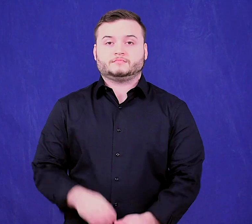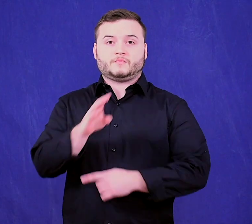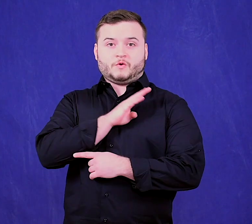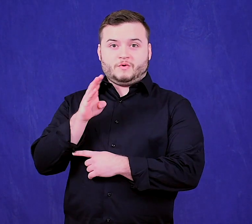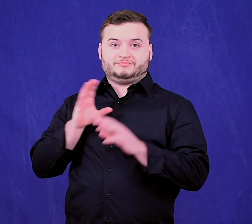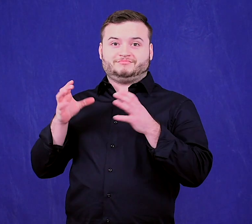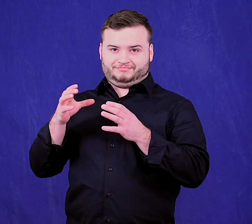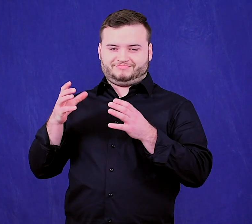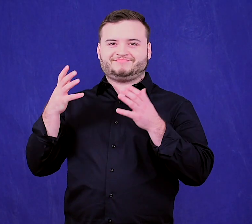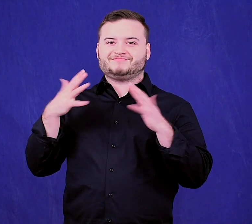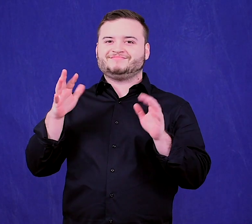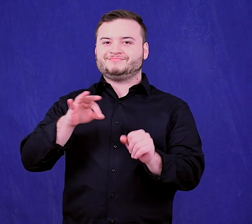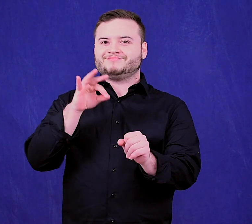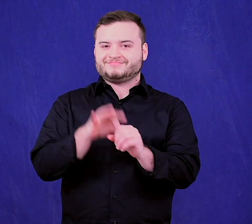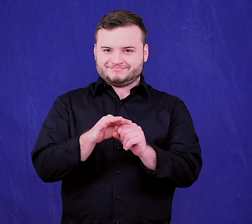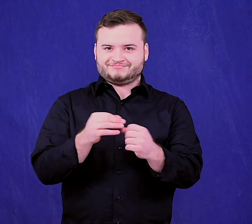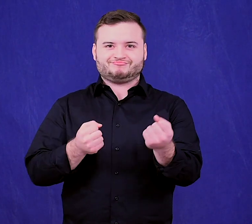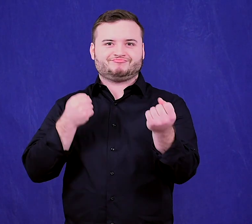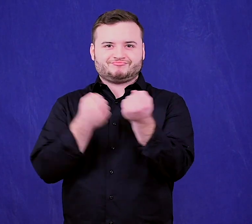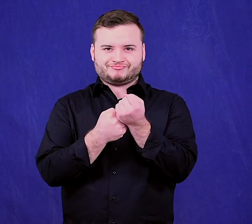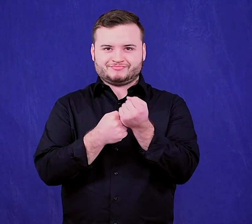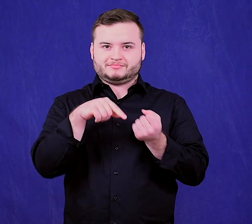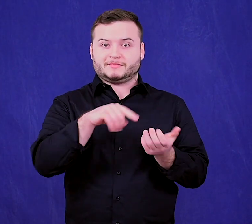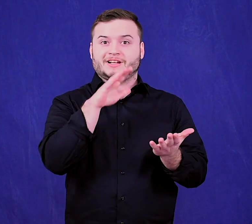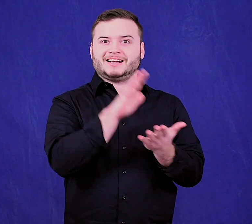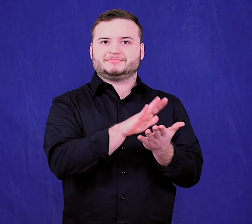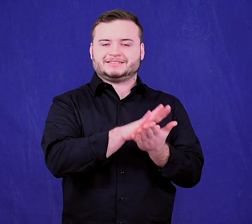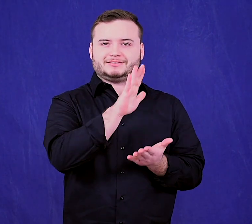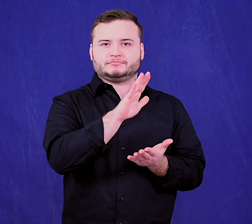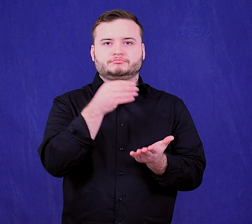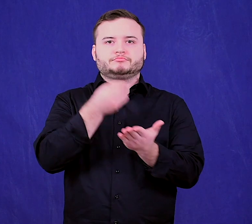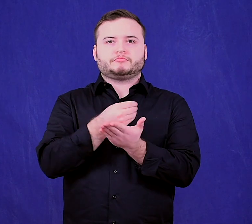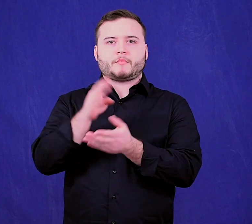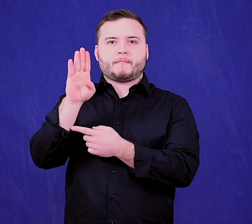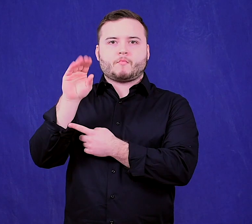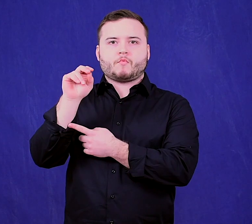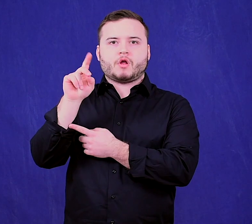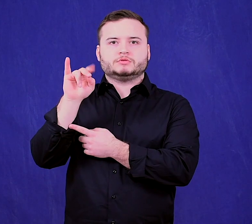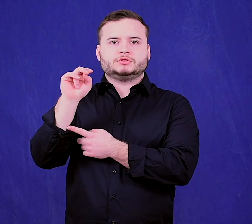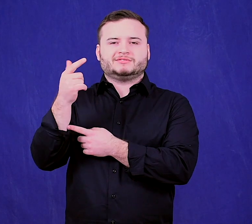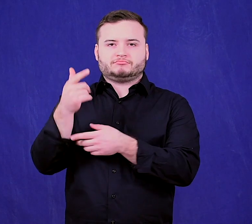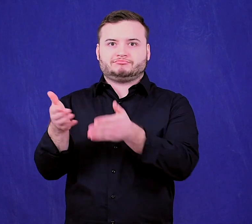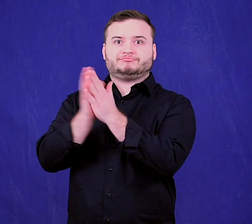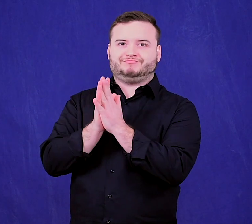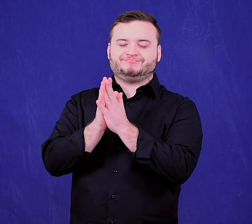The board voted to support the Academies’ bonding requests.